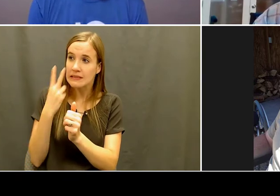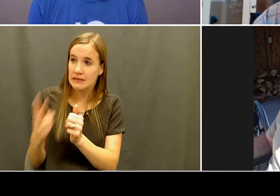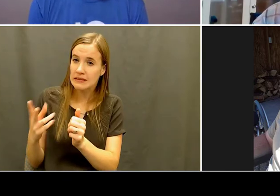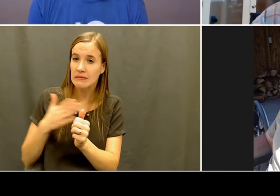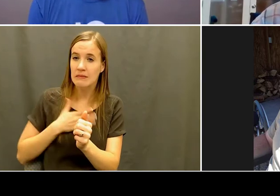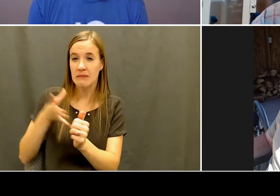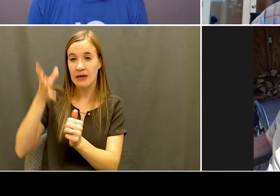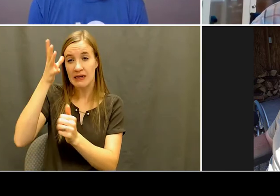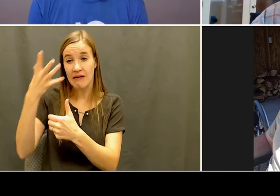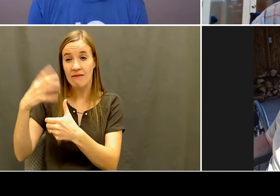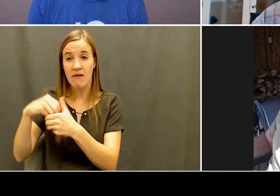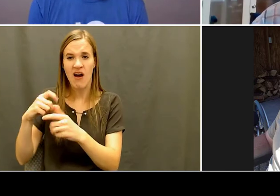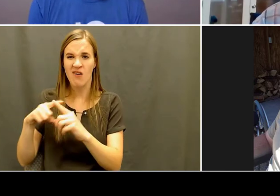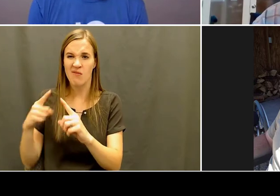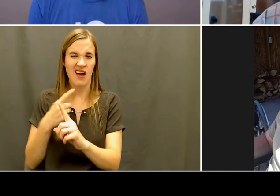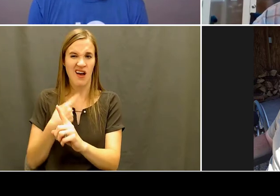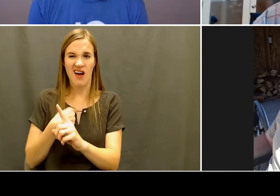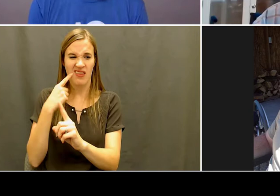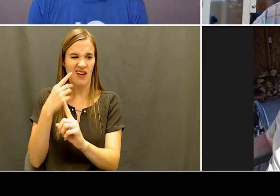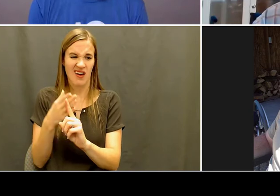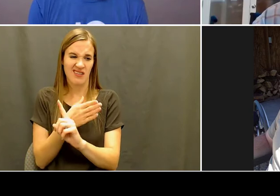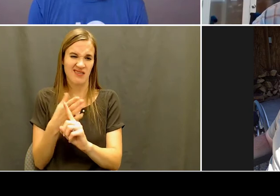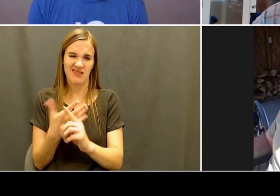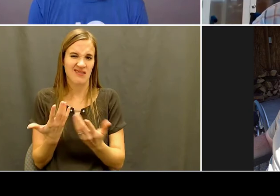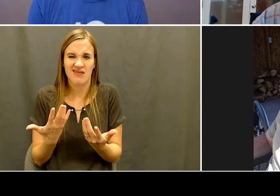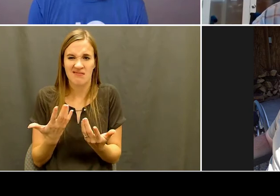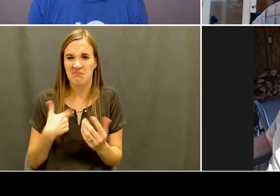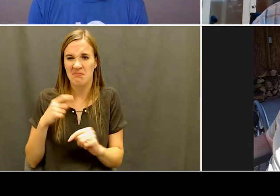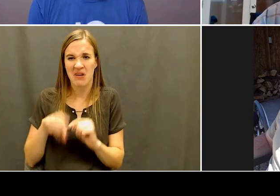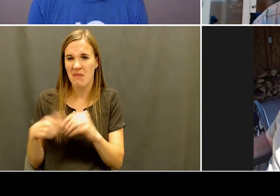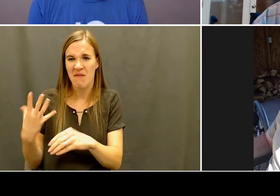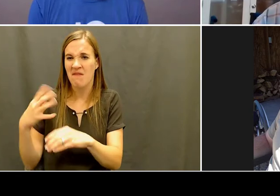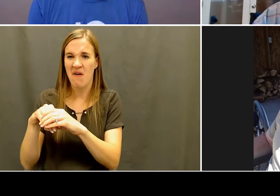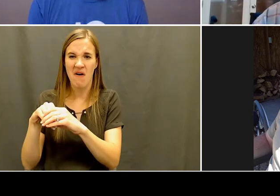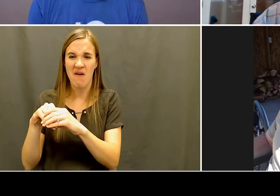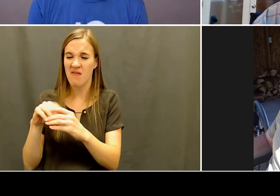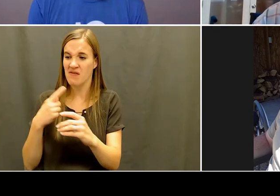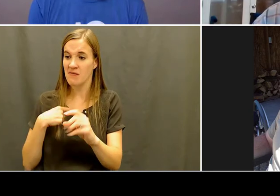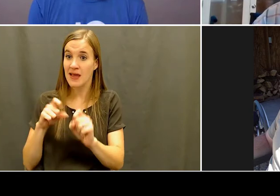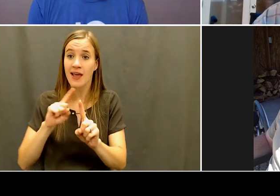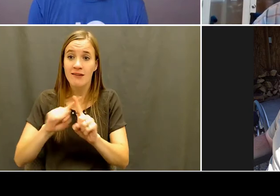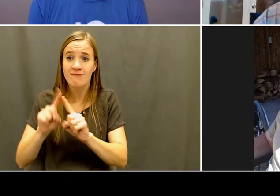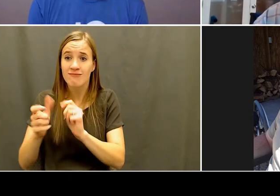then my family, we're all very, very competitive. So